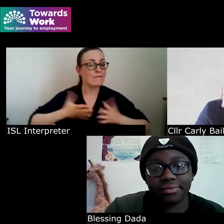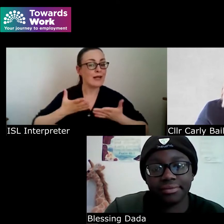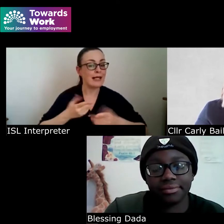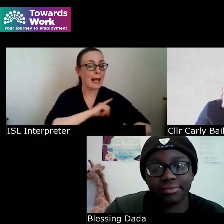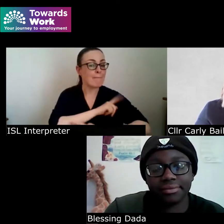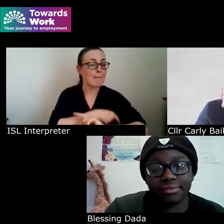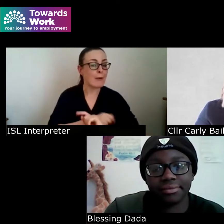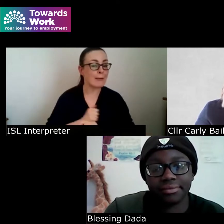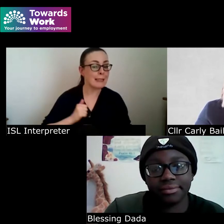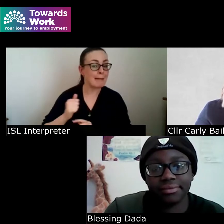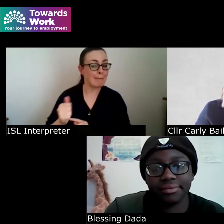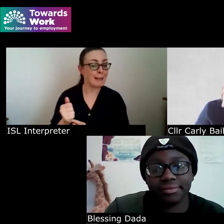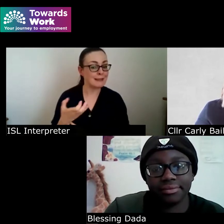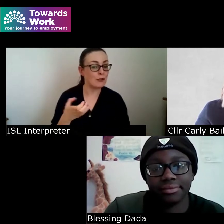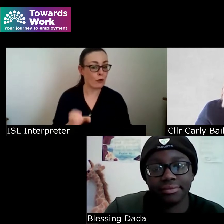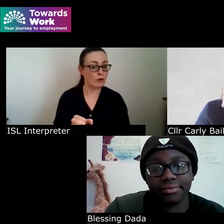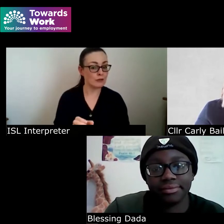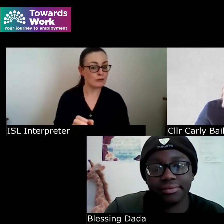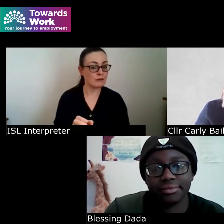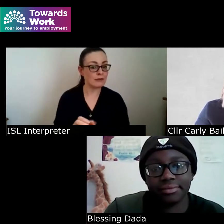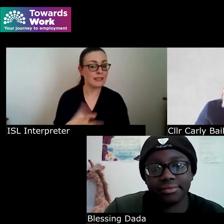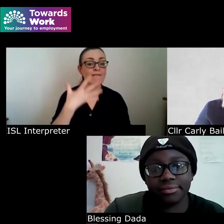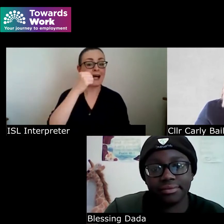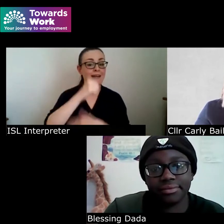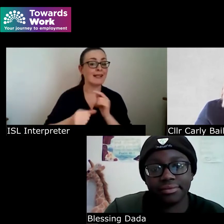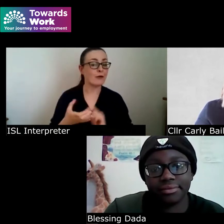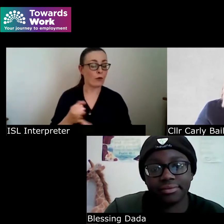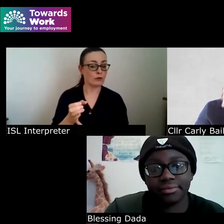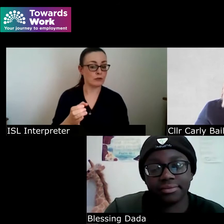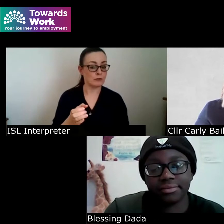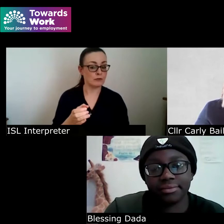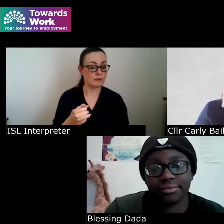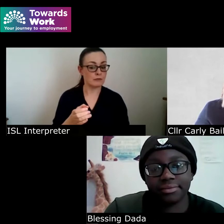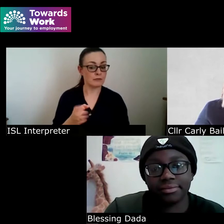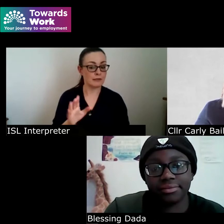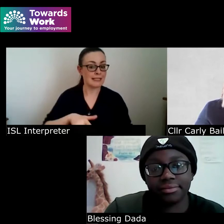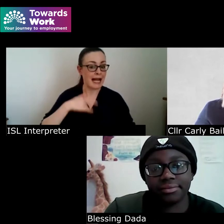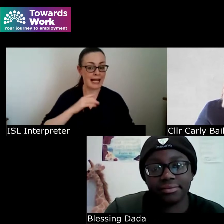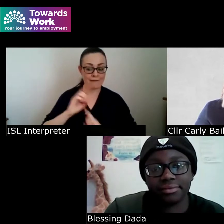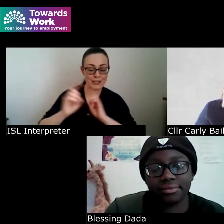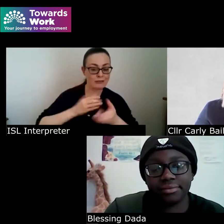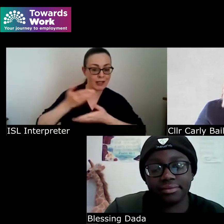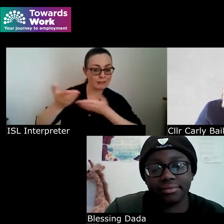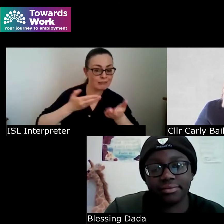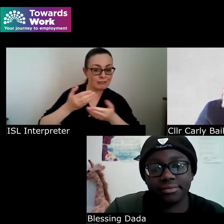reset course which is a five-day course of live interaction of developing your inner confidence